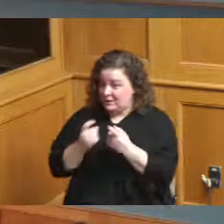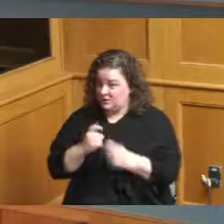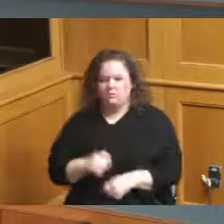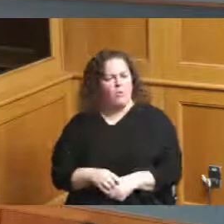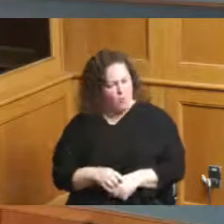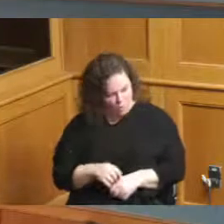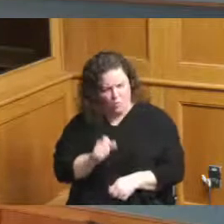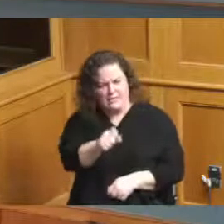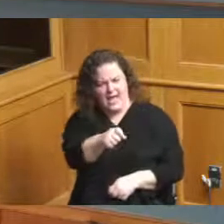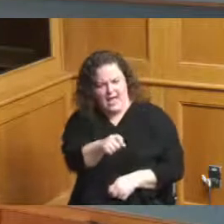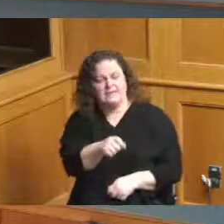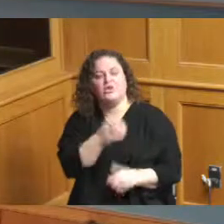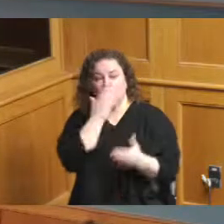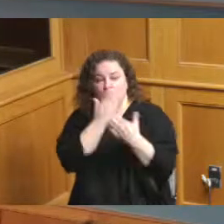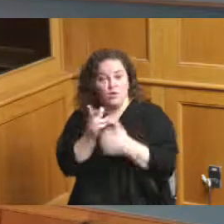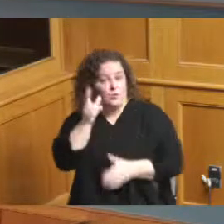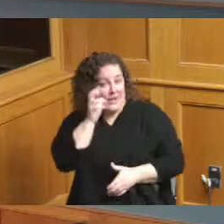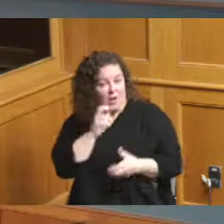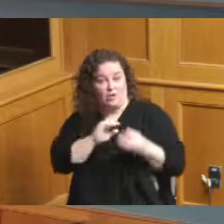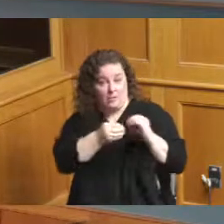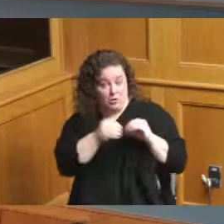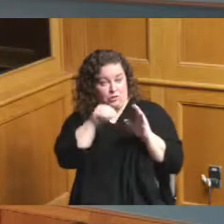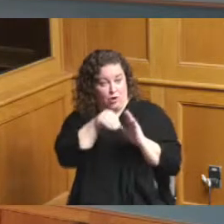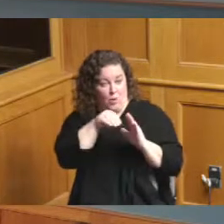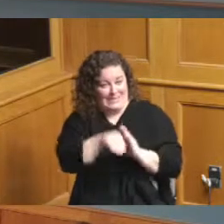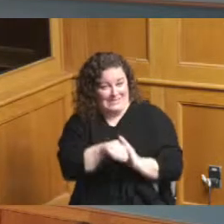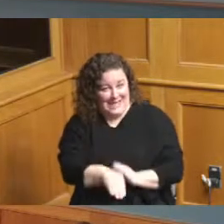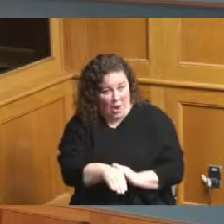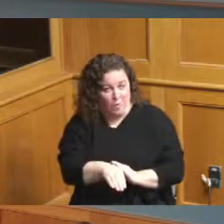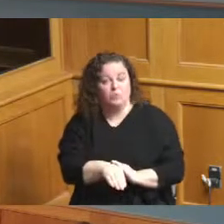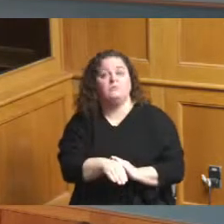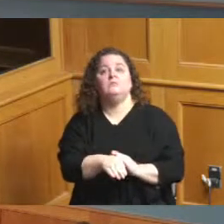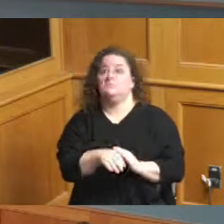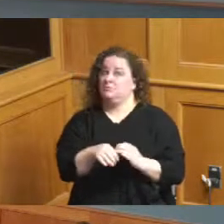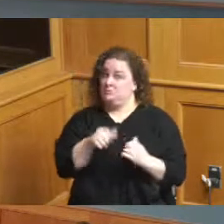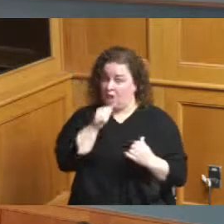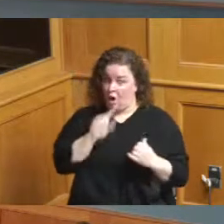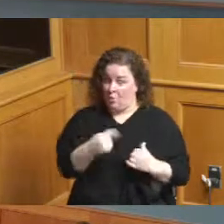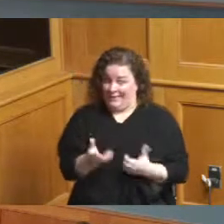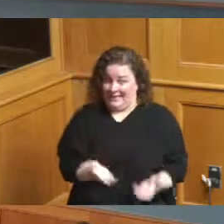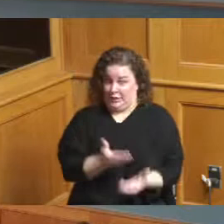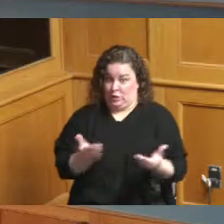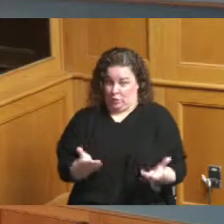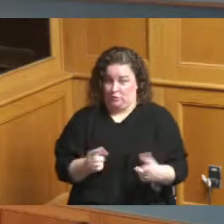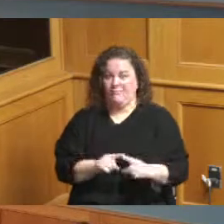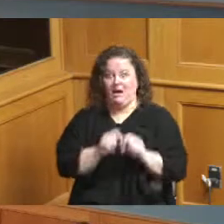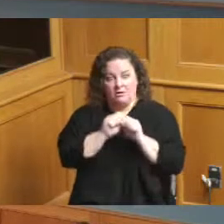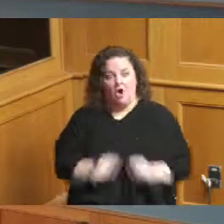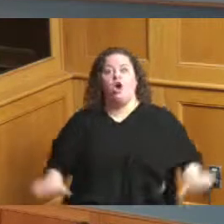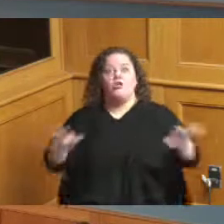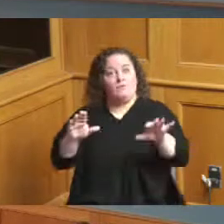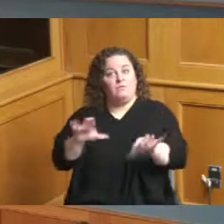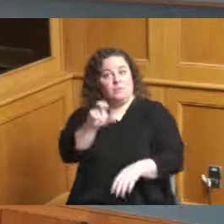down not just here but across the country that's right so and I saw something where